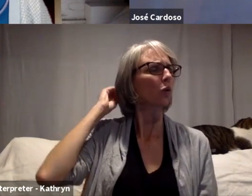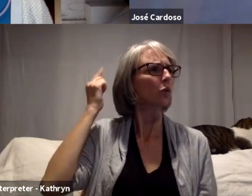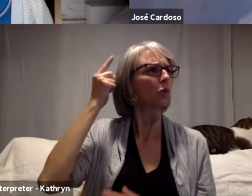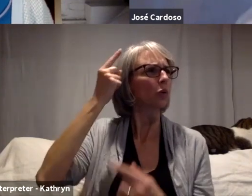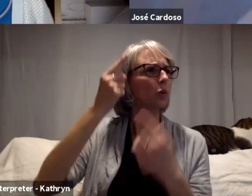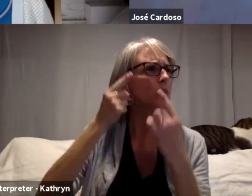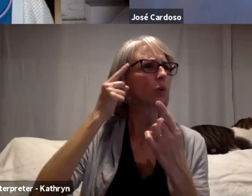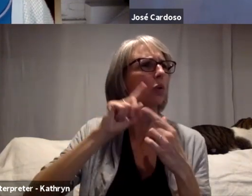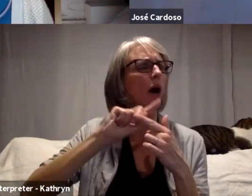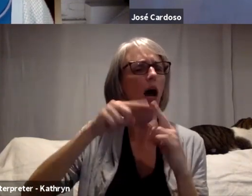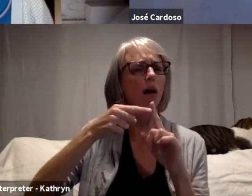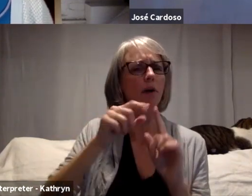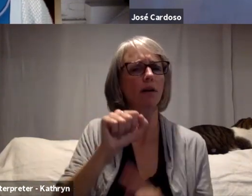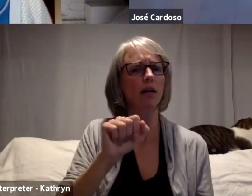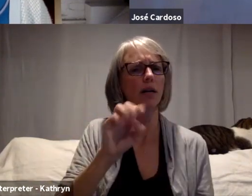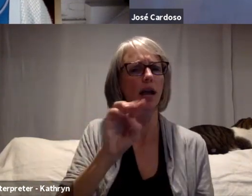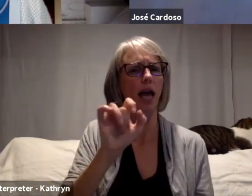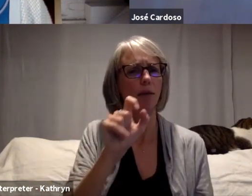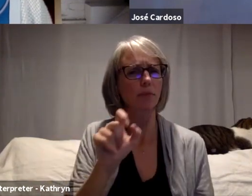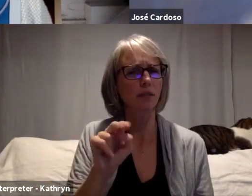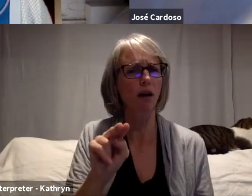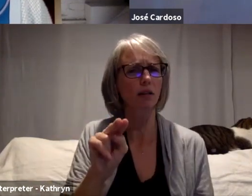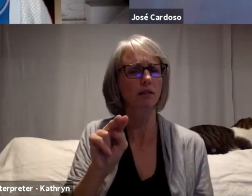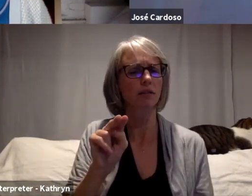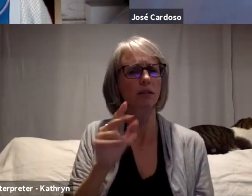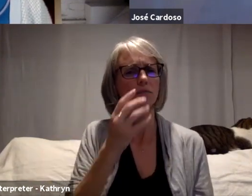about the necessity of preserve the place where the spirits lives.